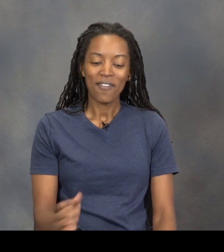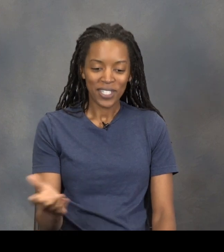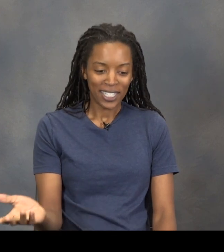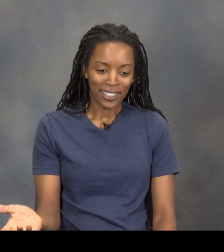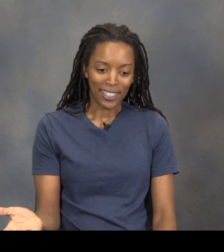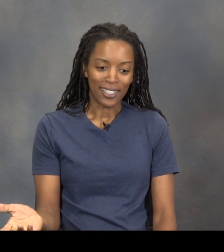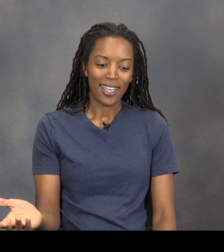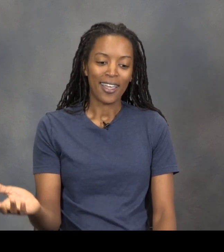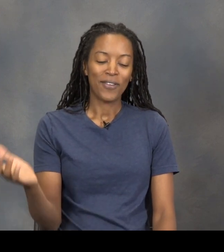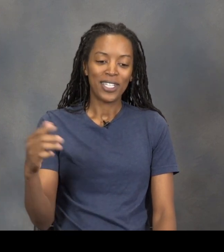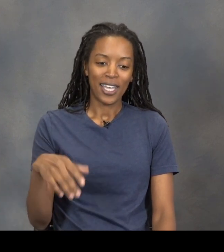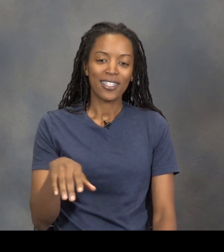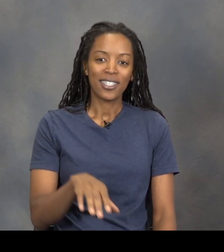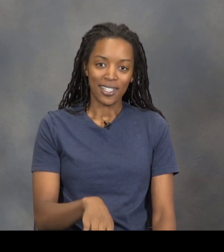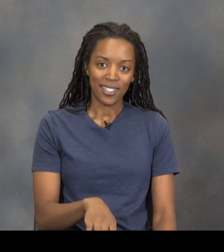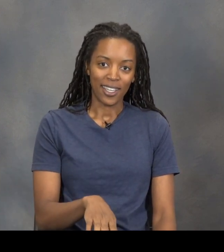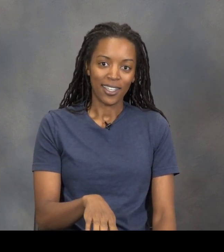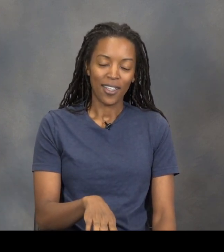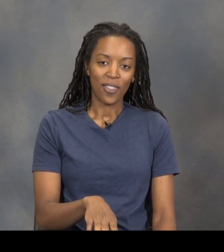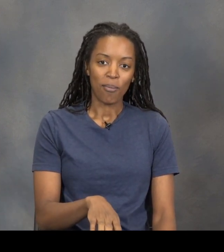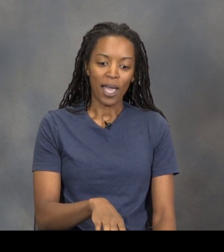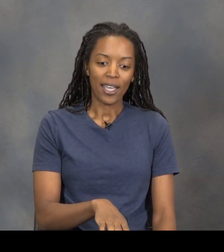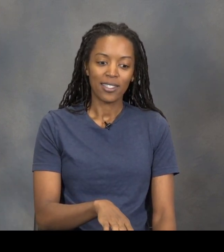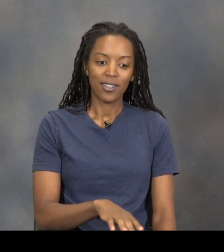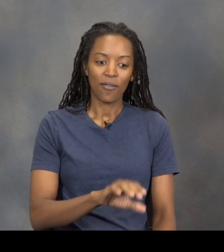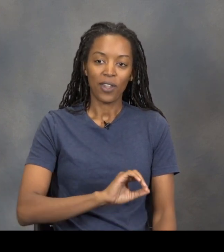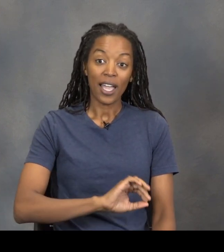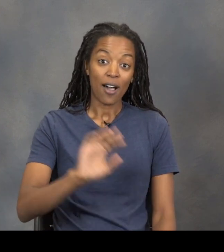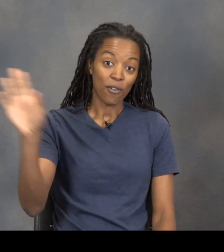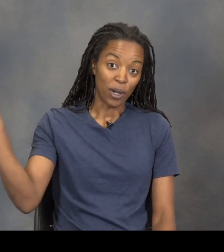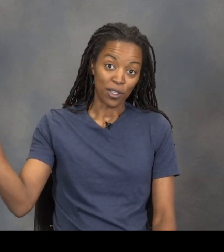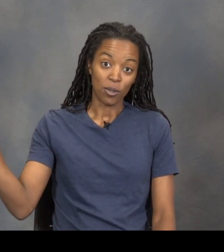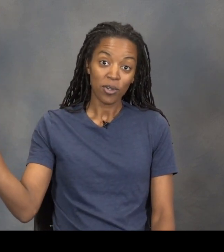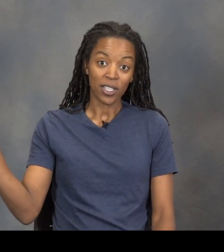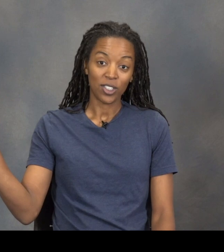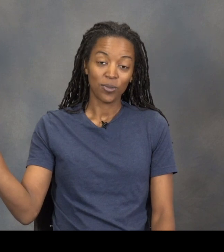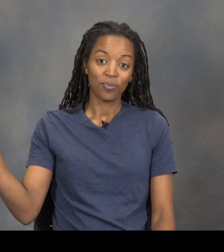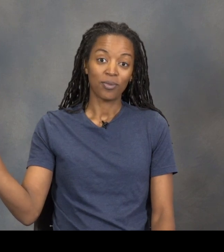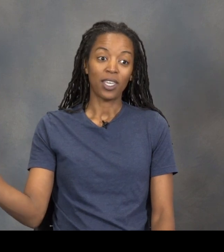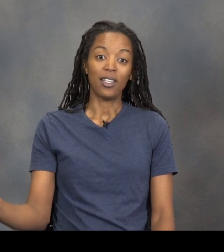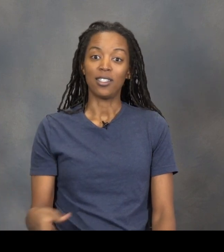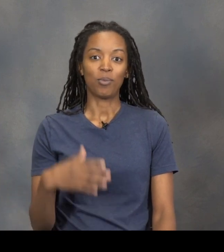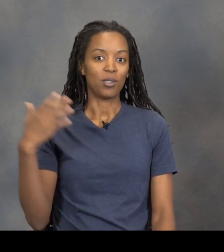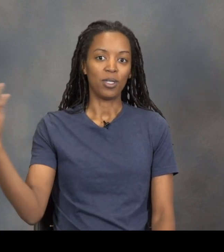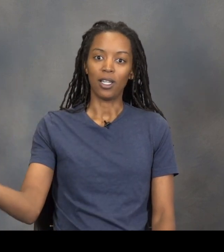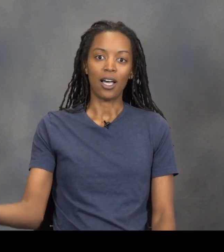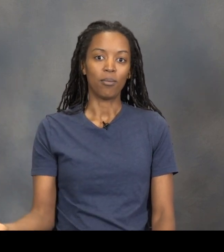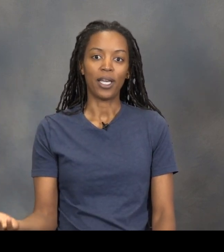evidently every day at sunset, the bats fly out from under the bridge, and it's supposed to be a lot of bats.